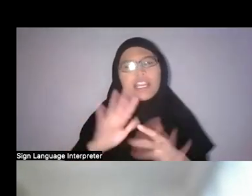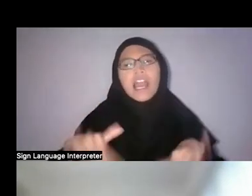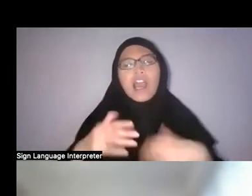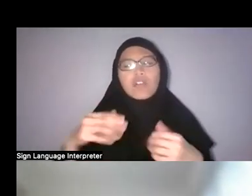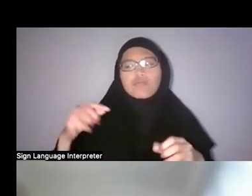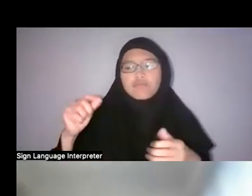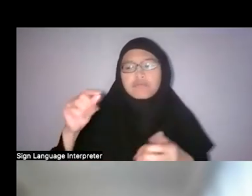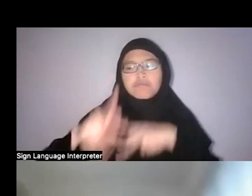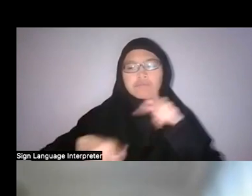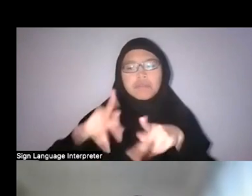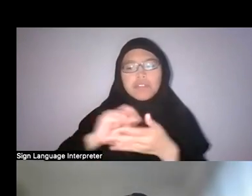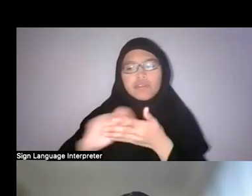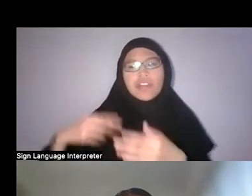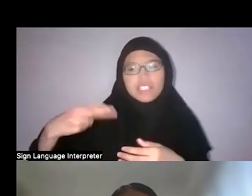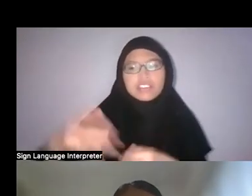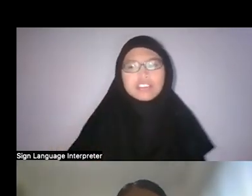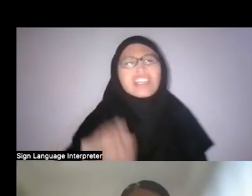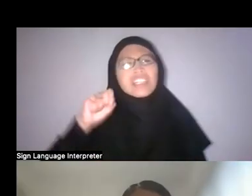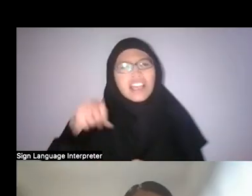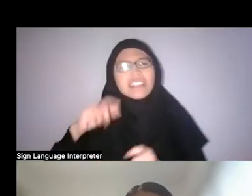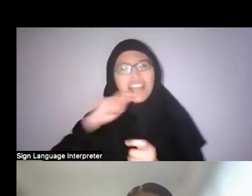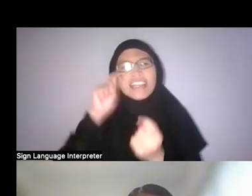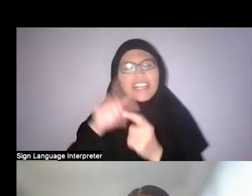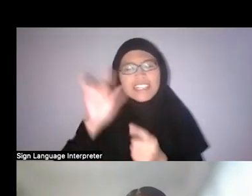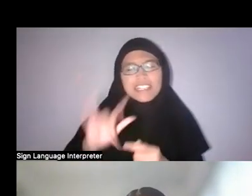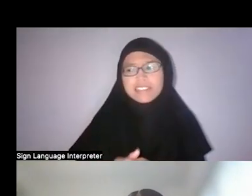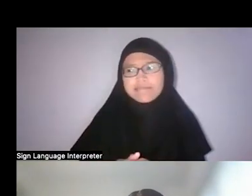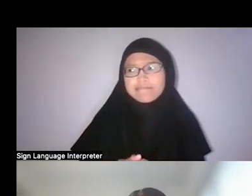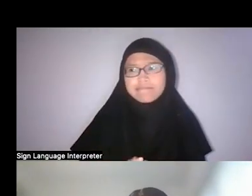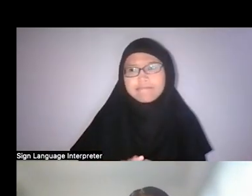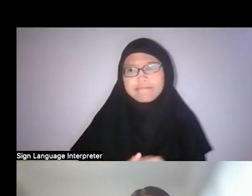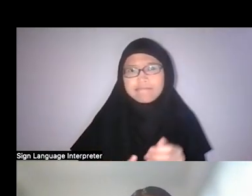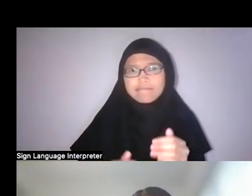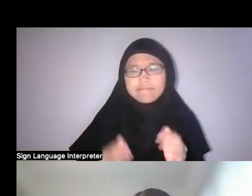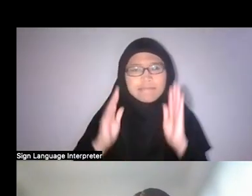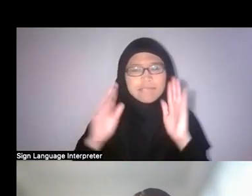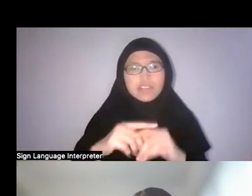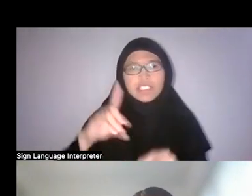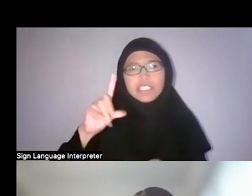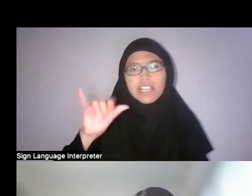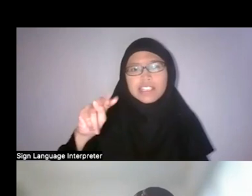Faris: That’s right, exactly. Attending to the dynamics of power in these histories